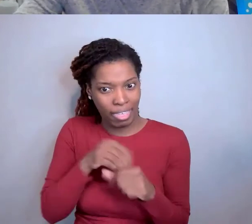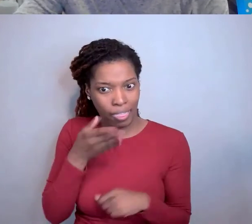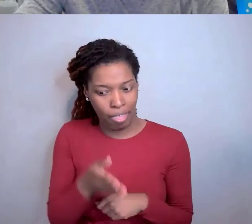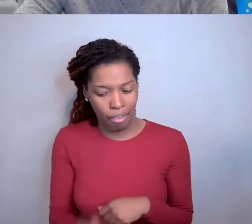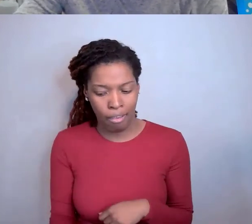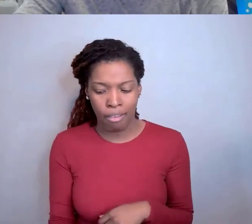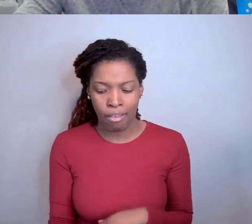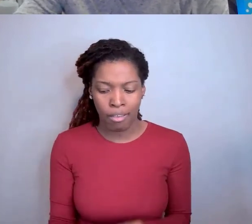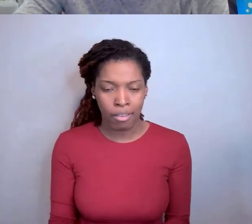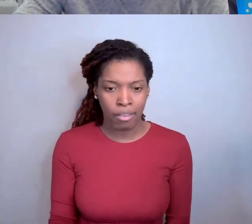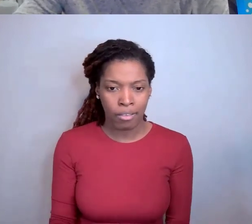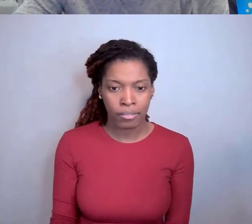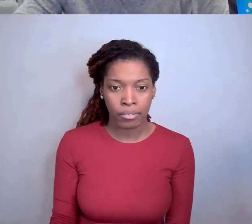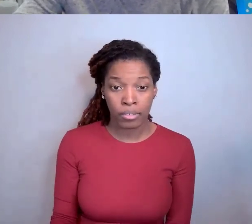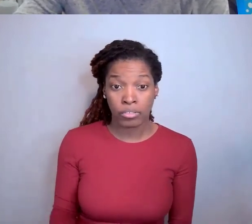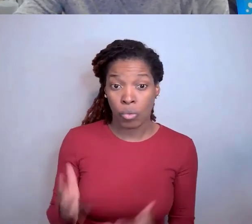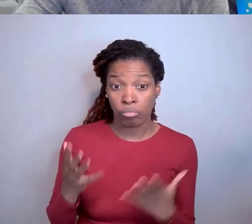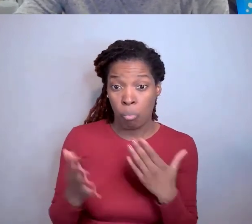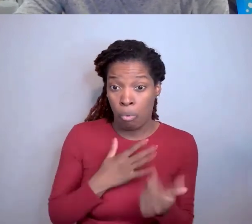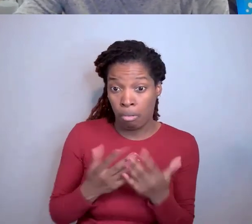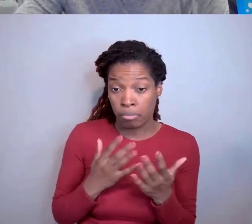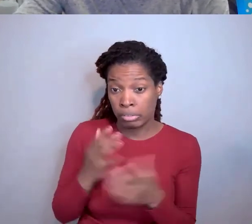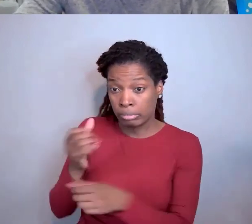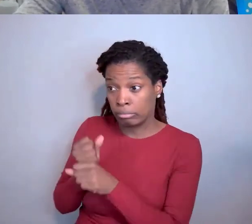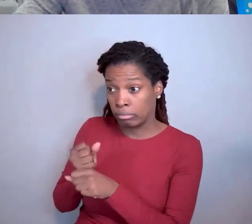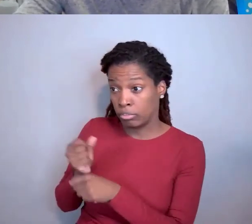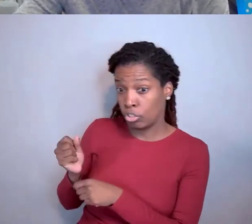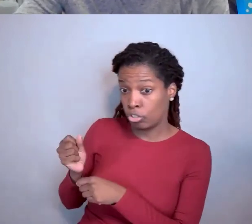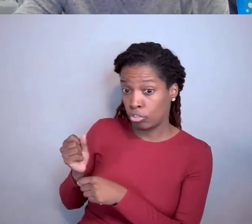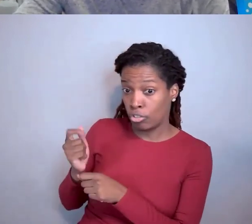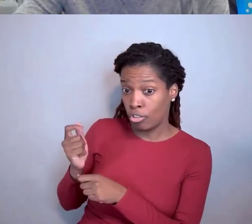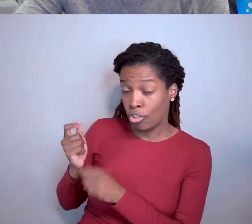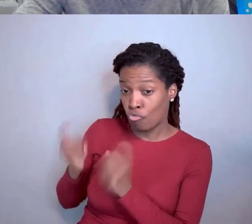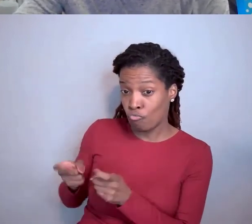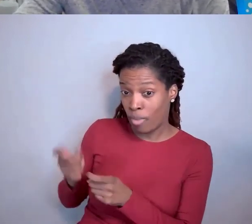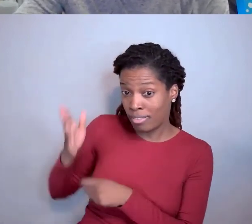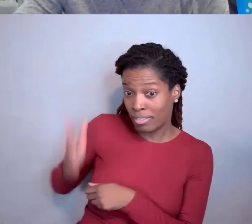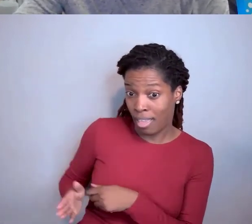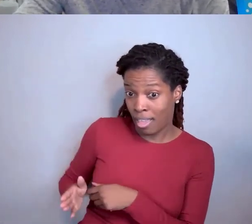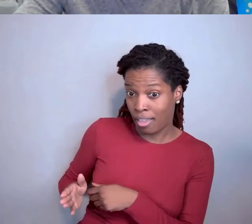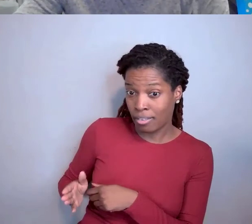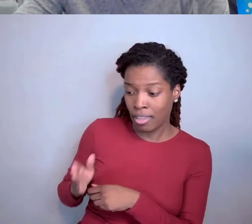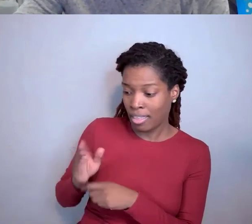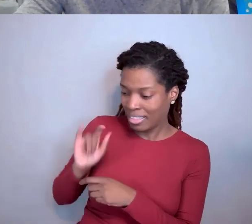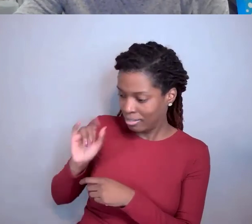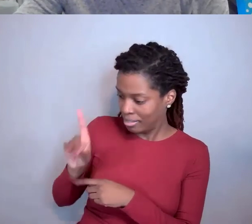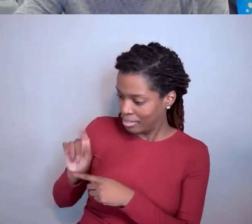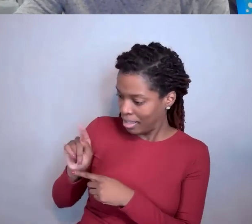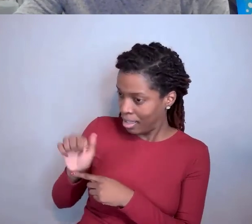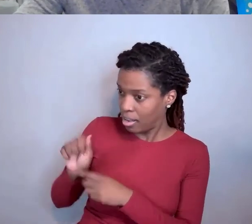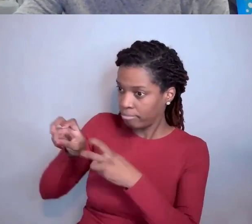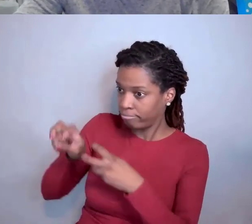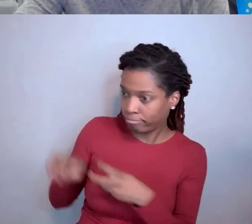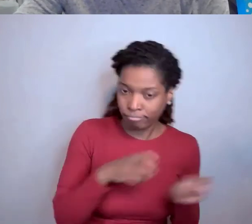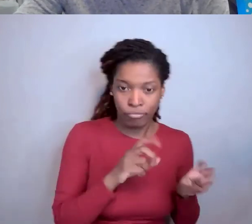What went to the grant side literally came out of the data that was already reported in Edison. That would be wonderful,